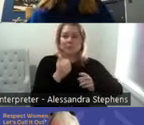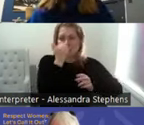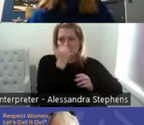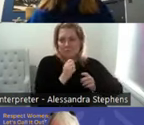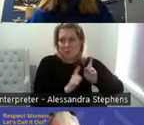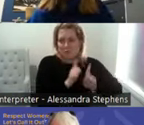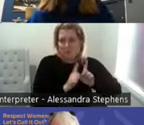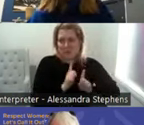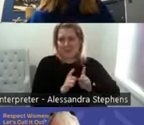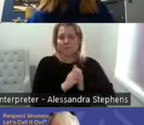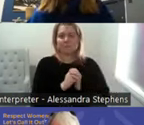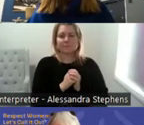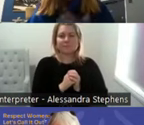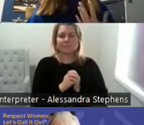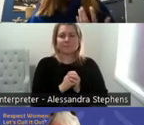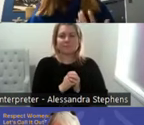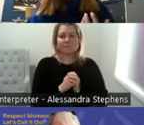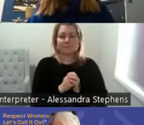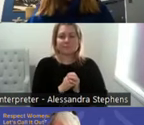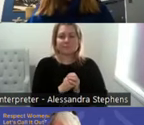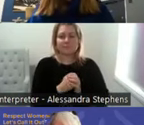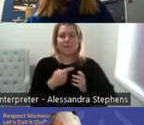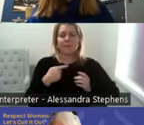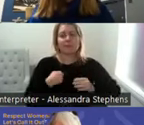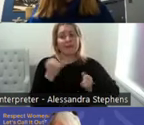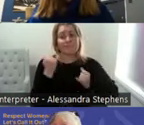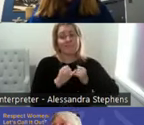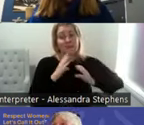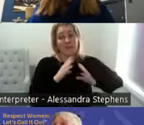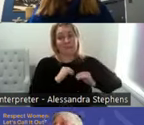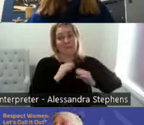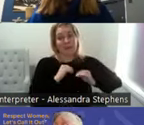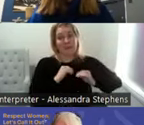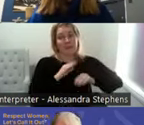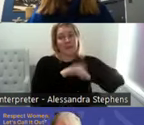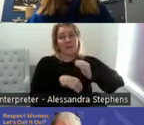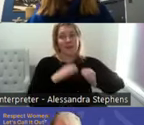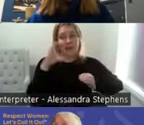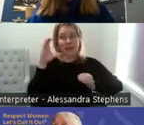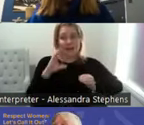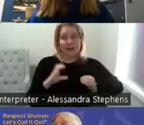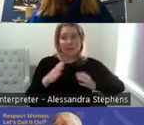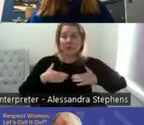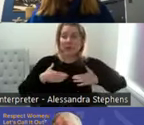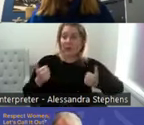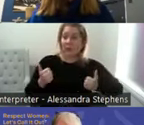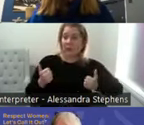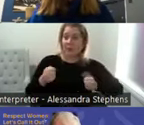And so I'm really quite passionate about rural health and have spent most of my career